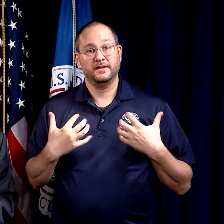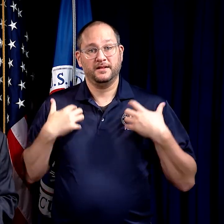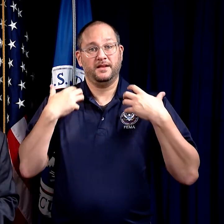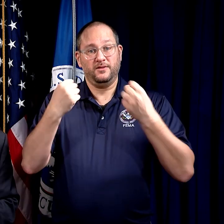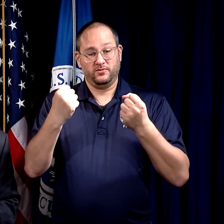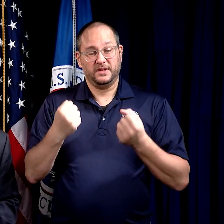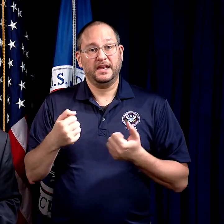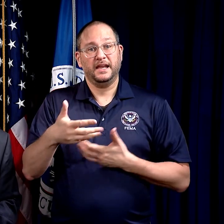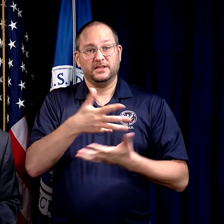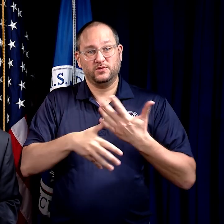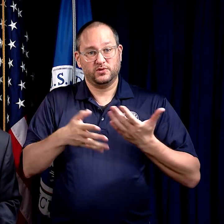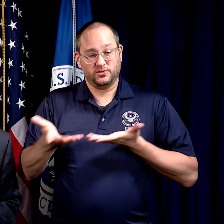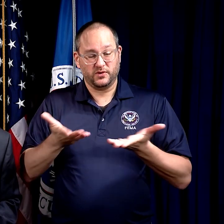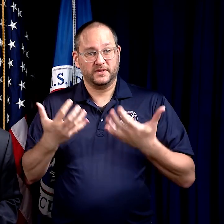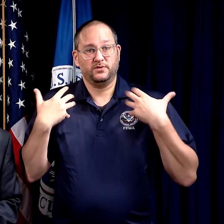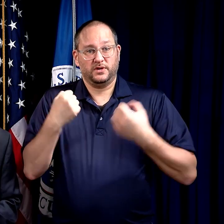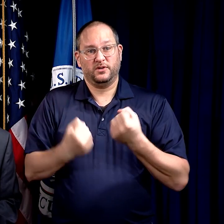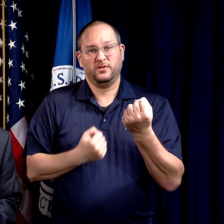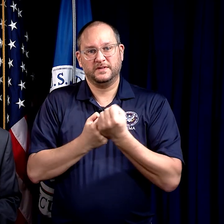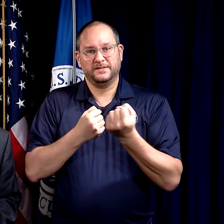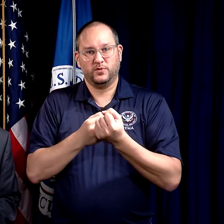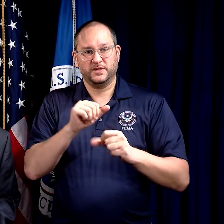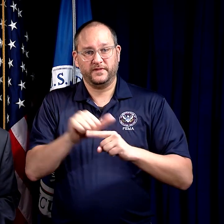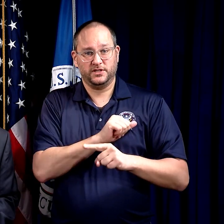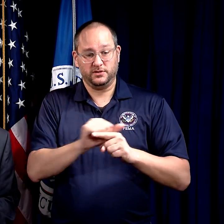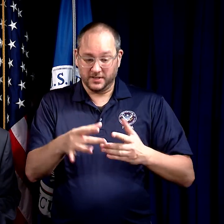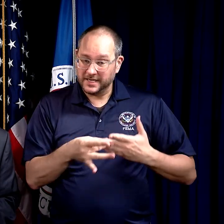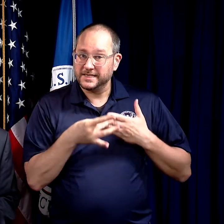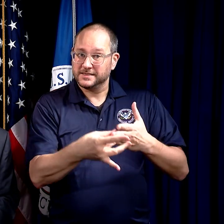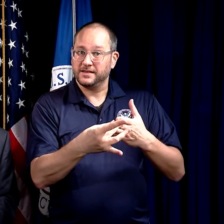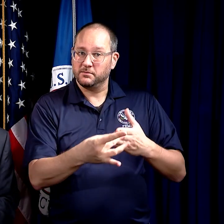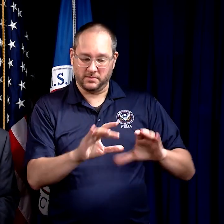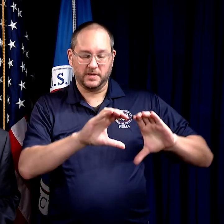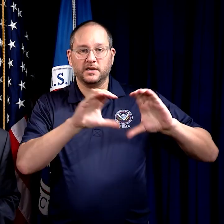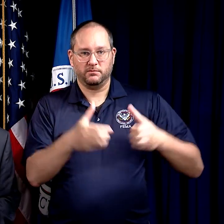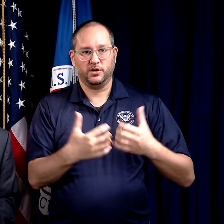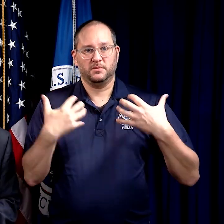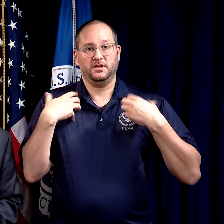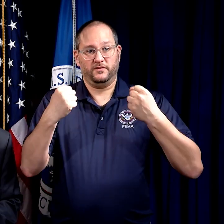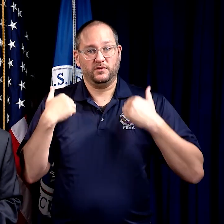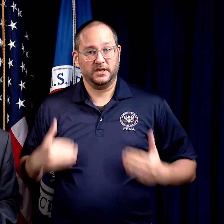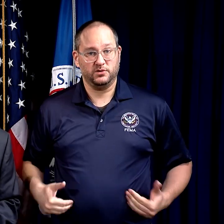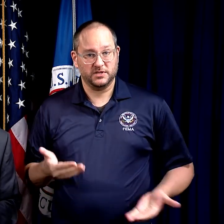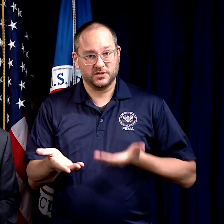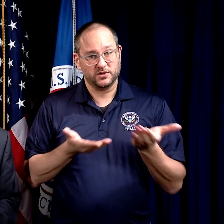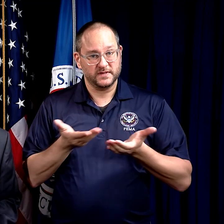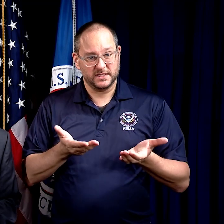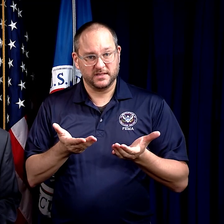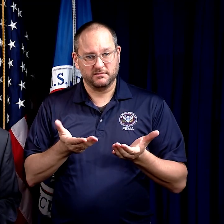The Health and Social Services Recovery Support Function is led by the Department of Health and Human Services,